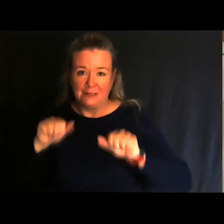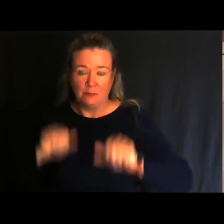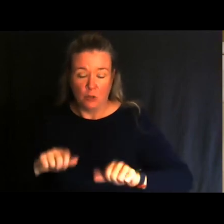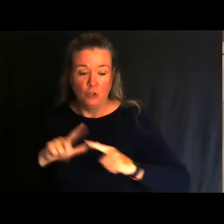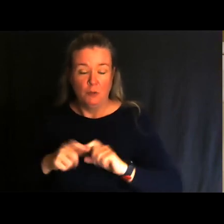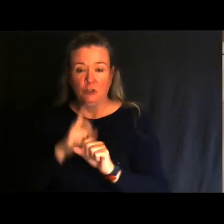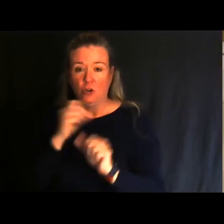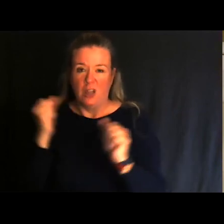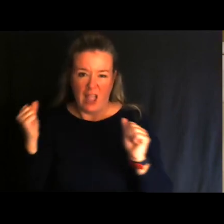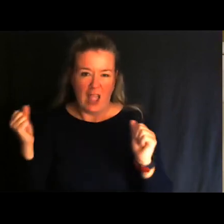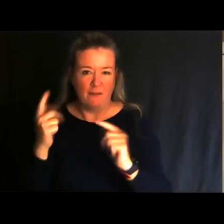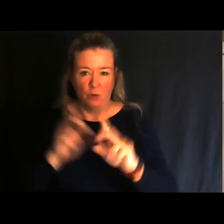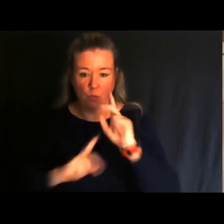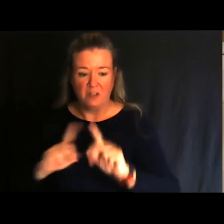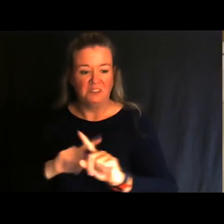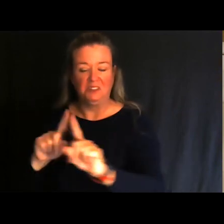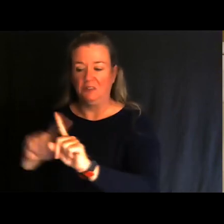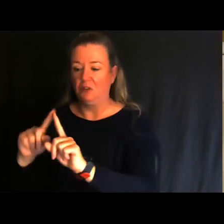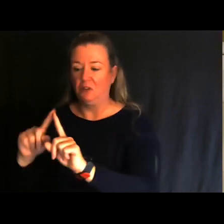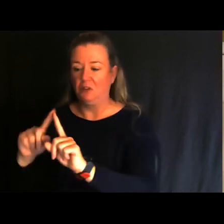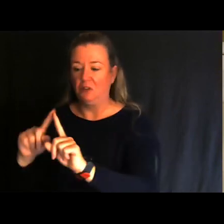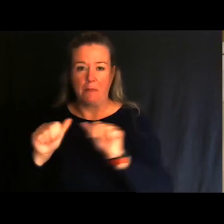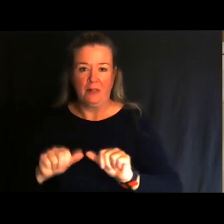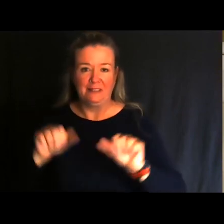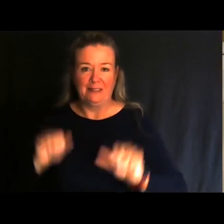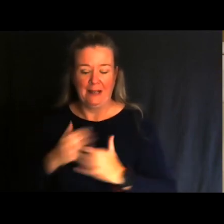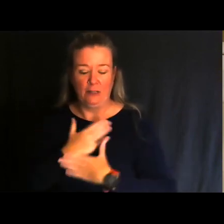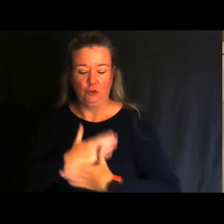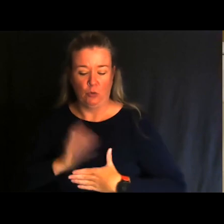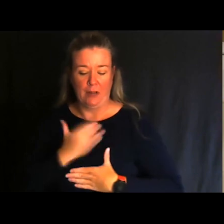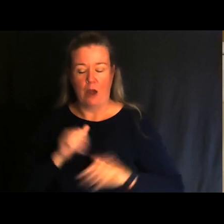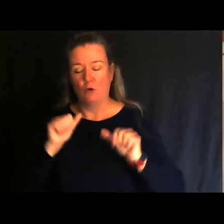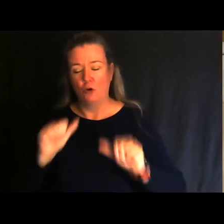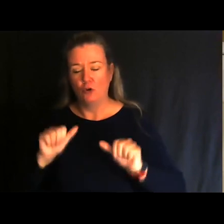everyone of all abilities can enjoy our Great State.